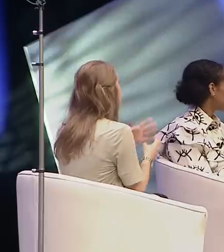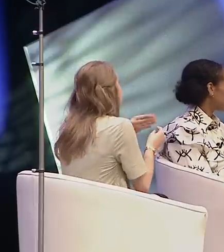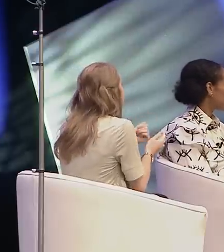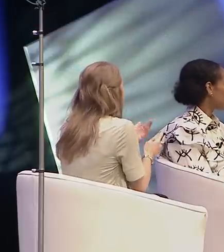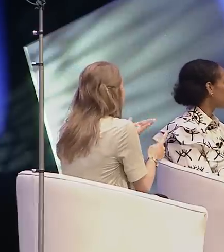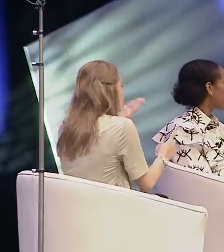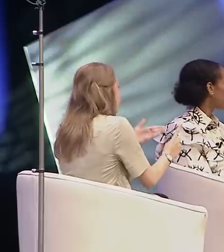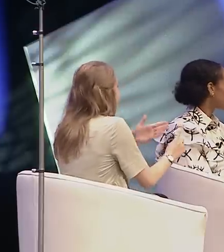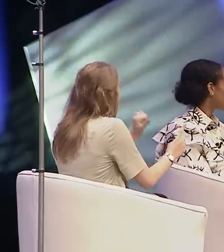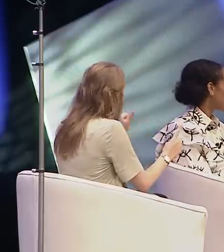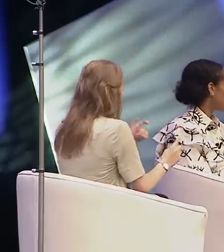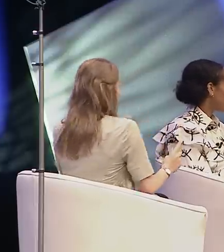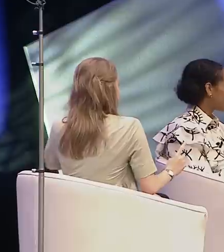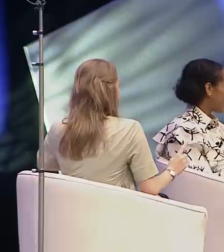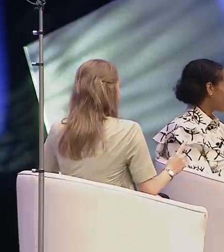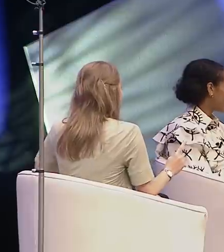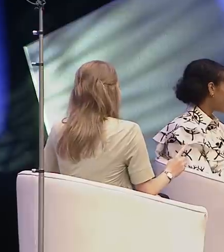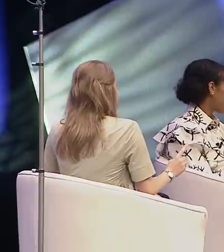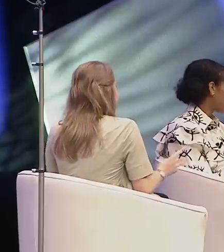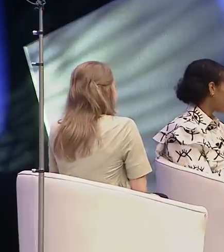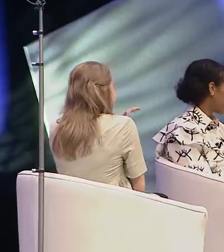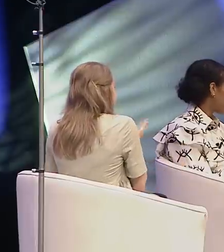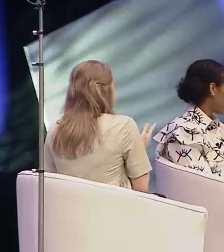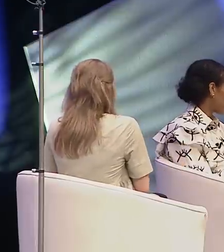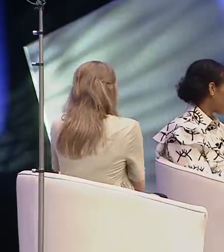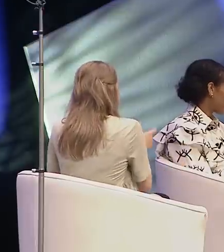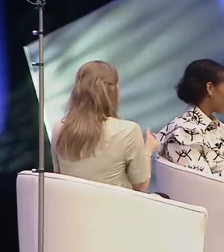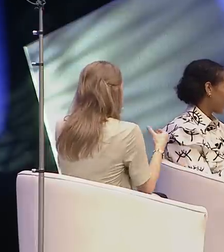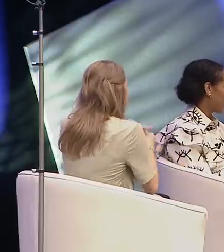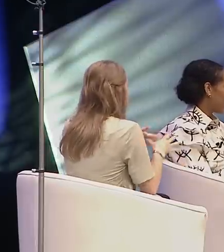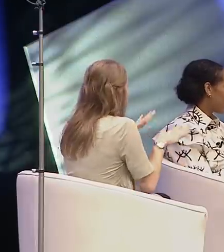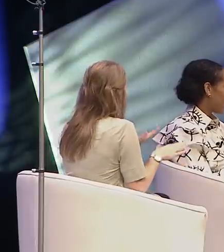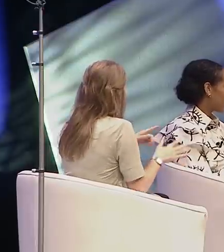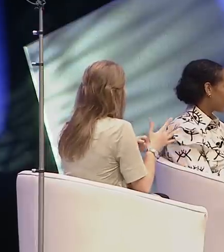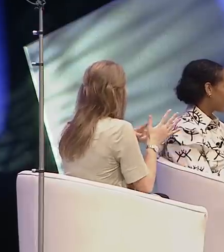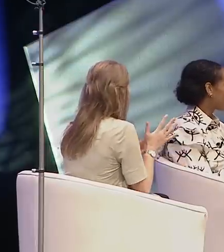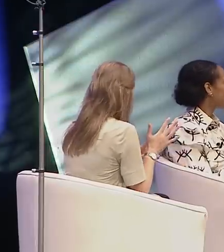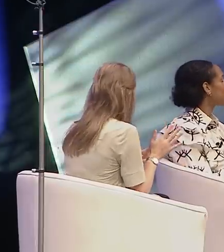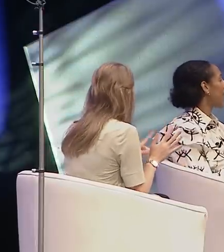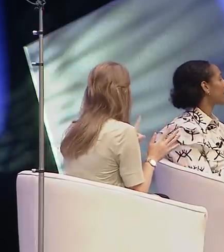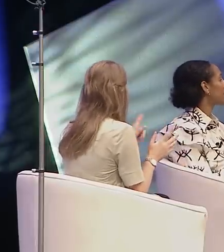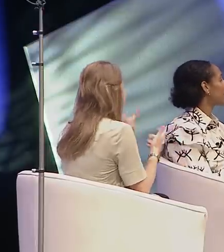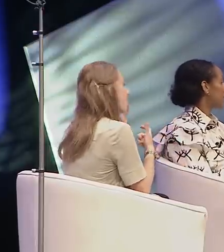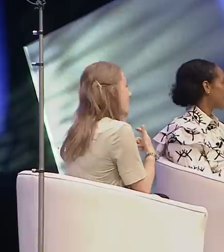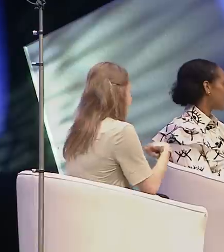there should be roles for deaf and disabled people on British TV, but we still expect those people to